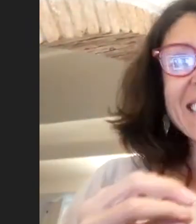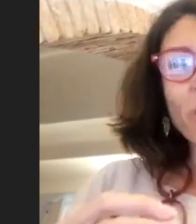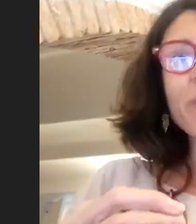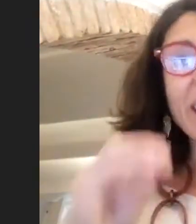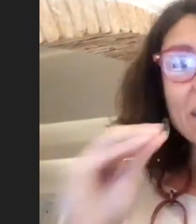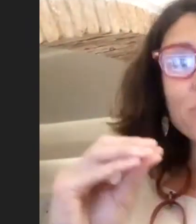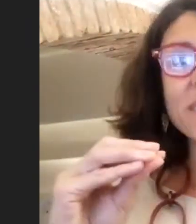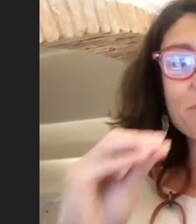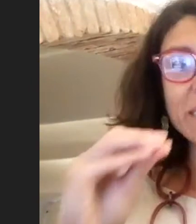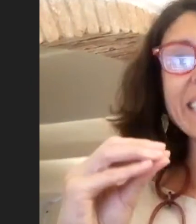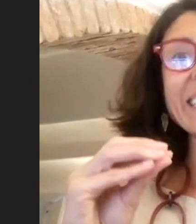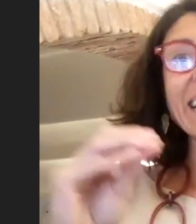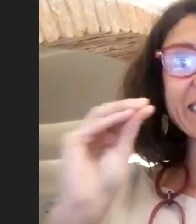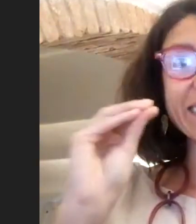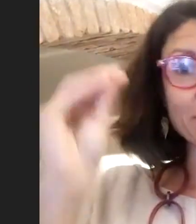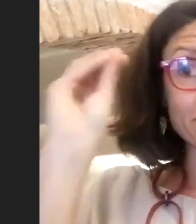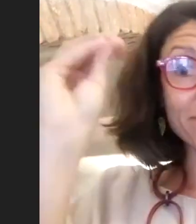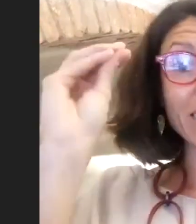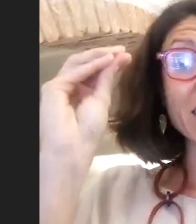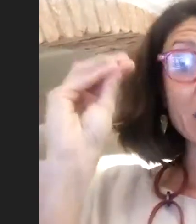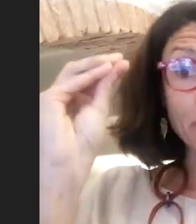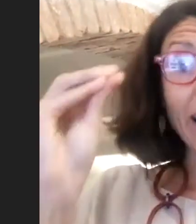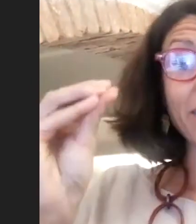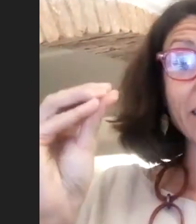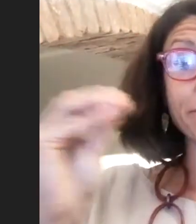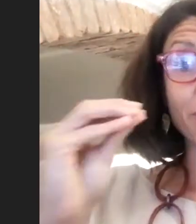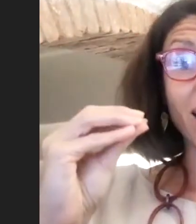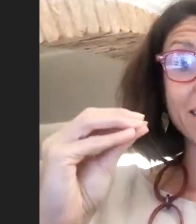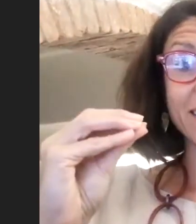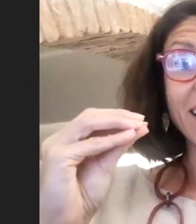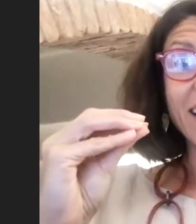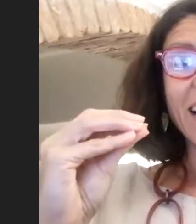So that was really inspiring for us.